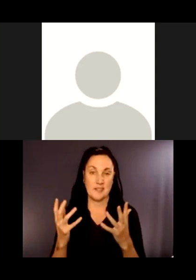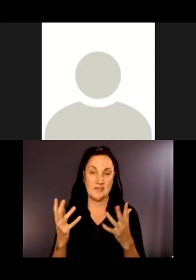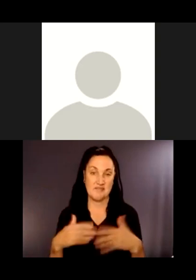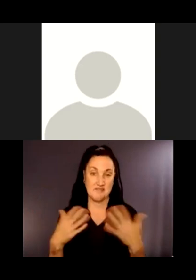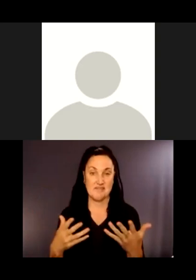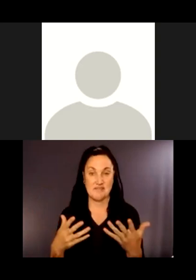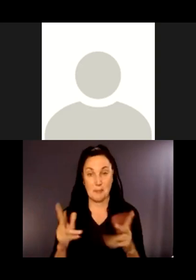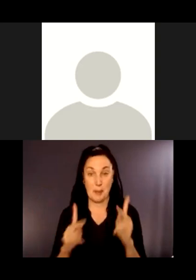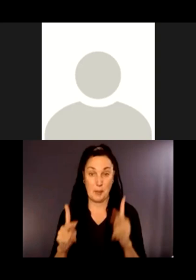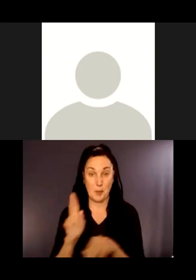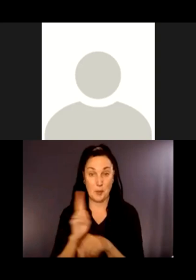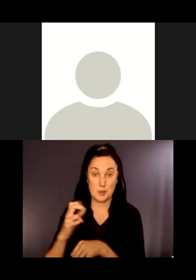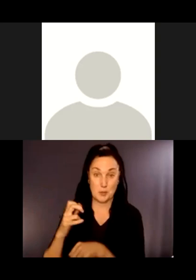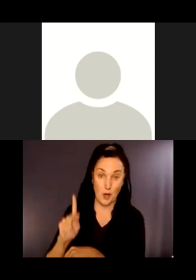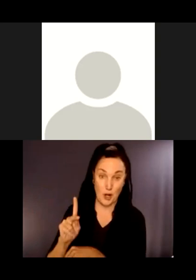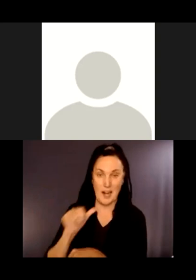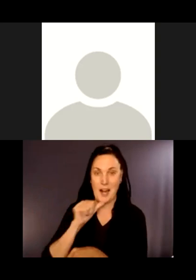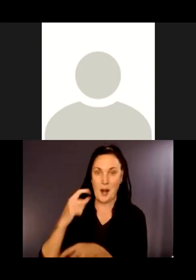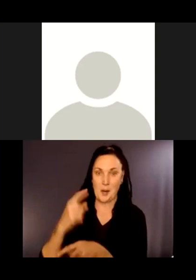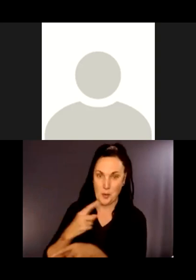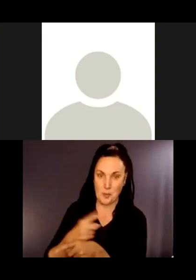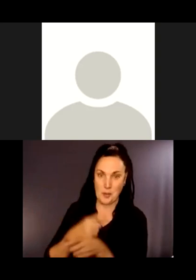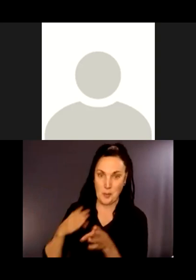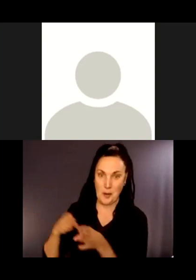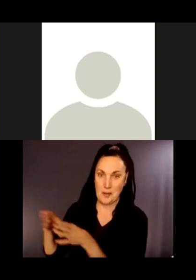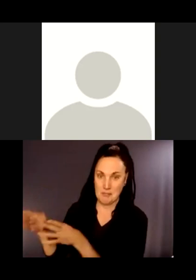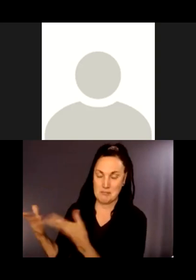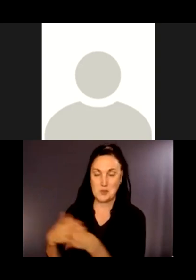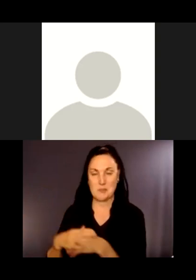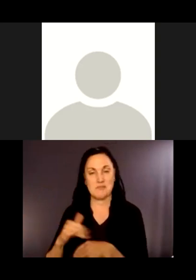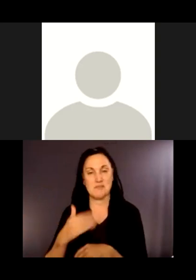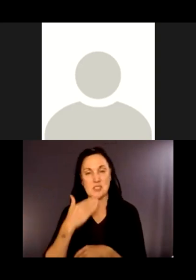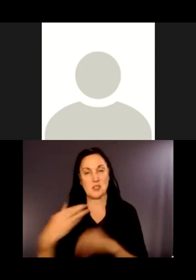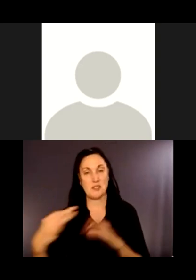So that's super helpful feedback.